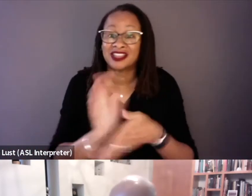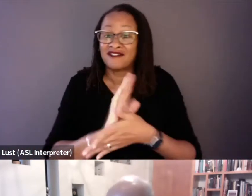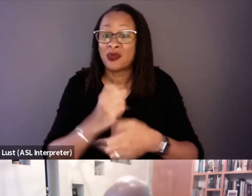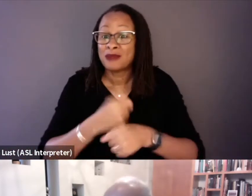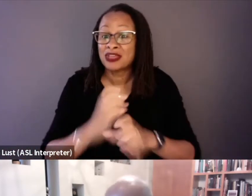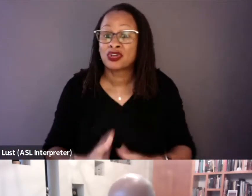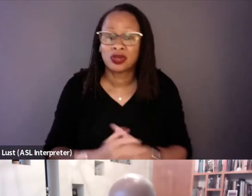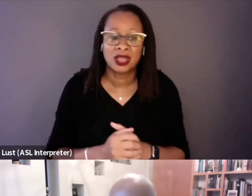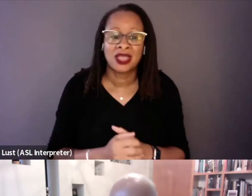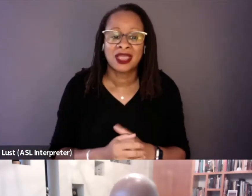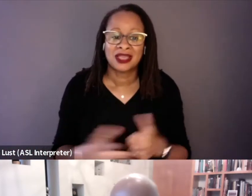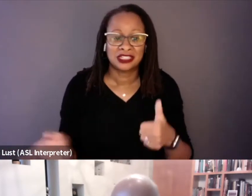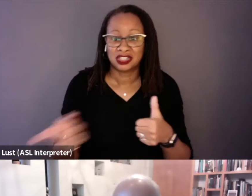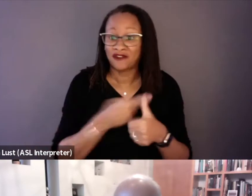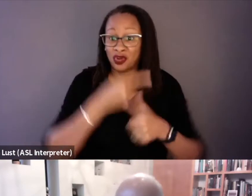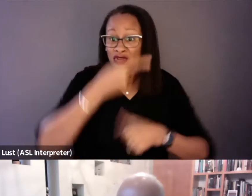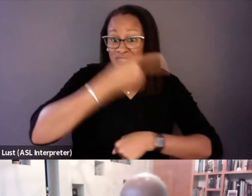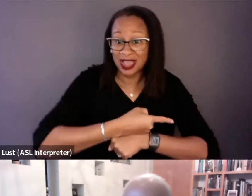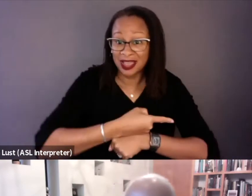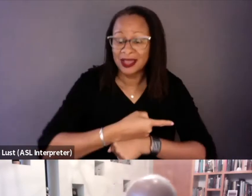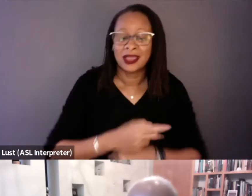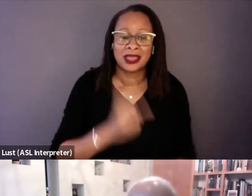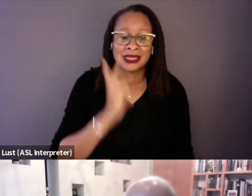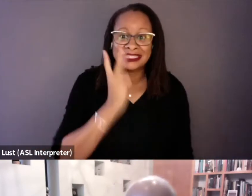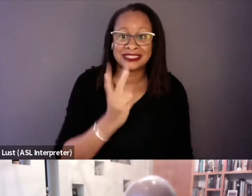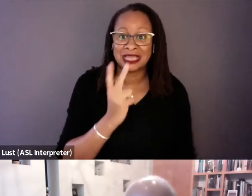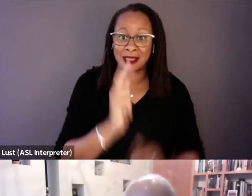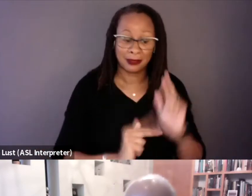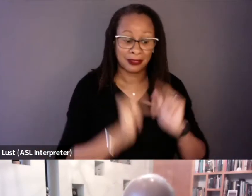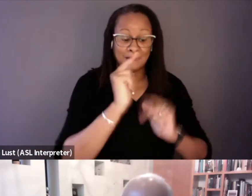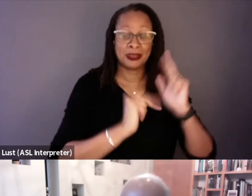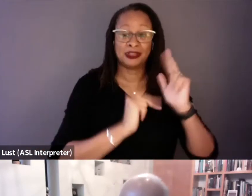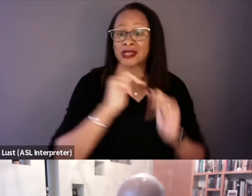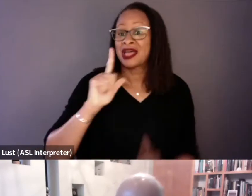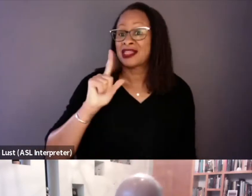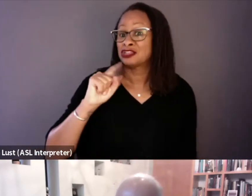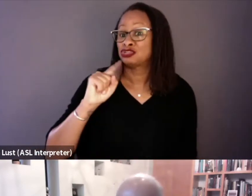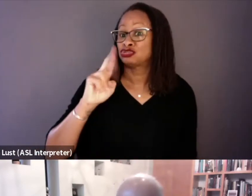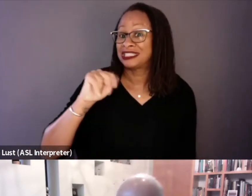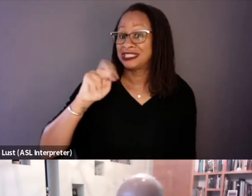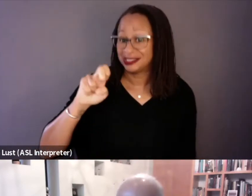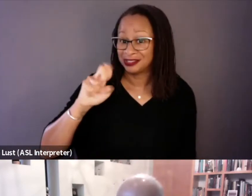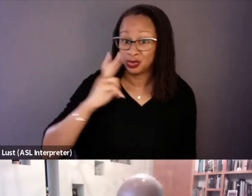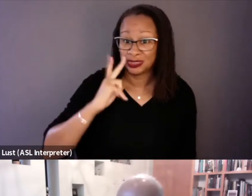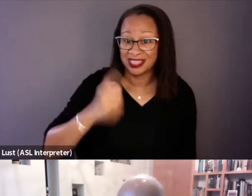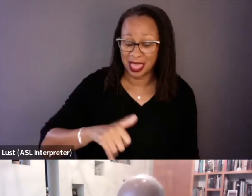is the first day, you see them building the latrines, digging latrines in the yard.